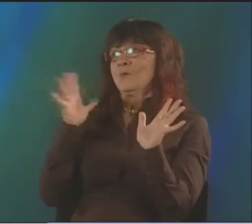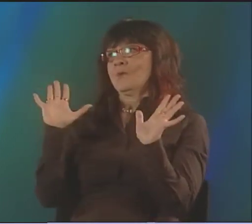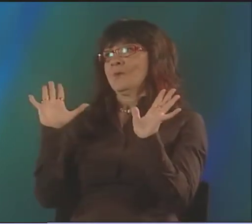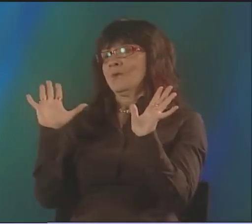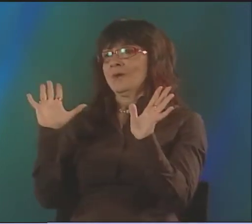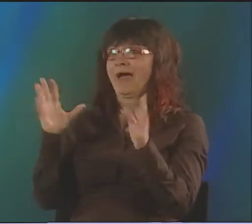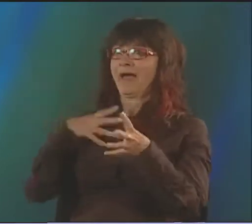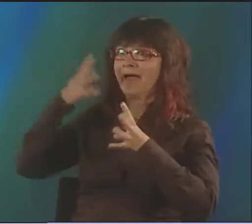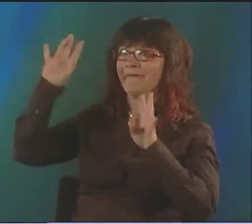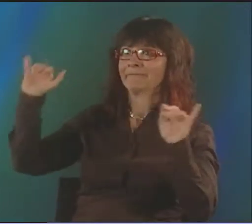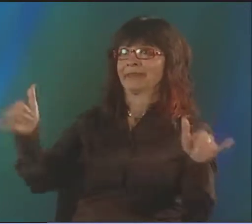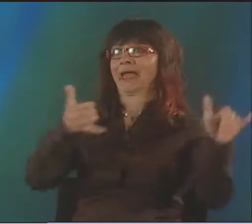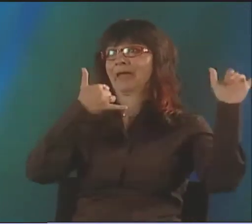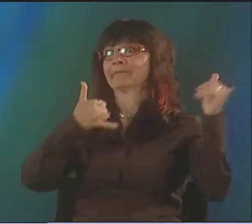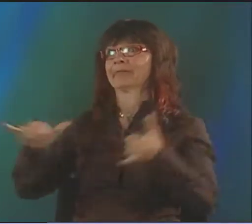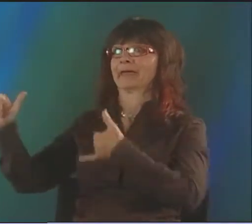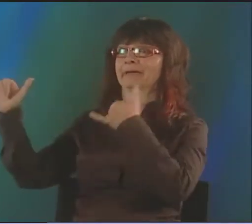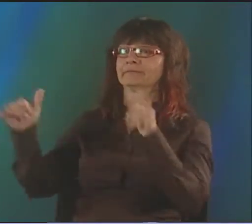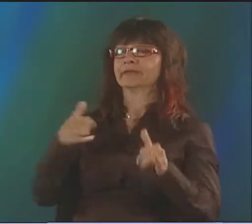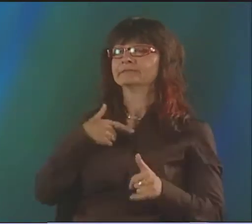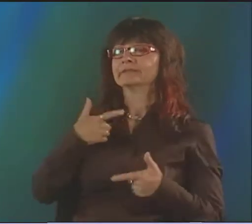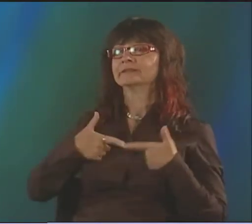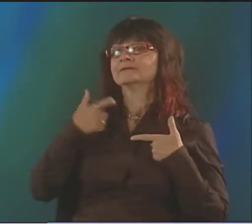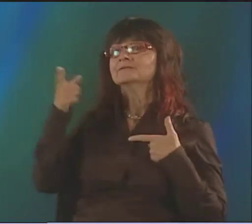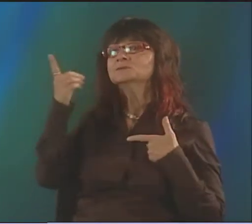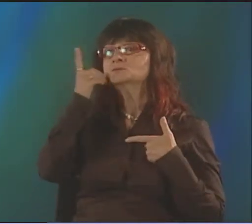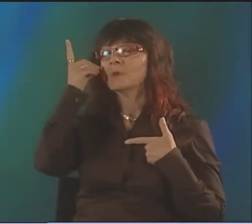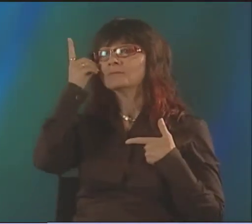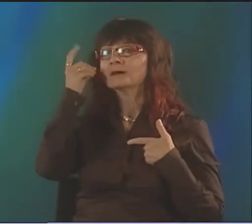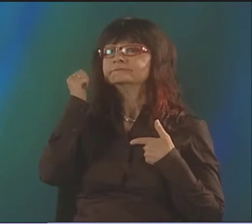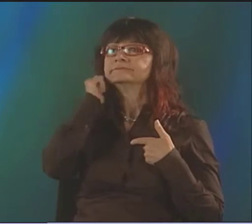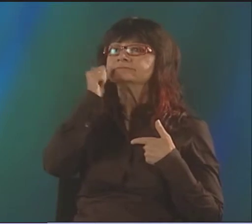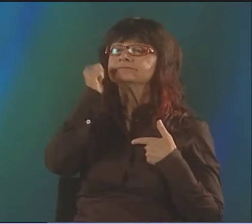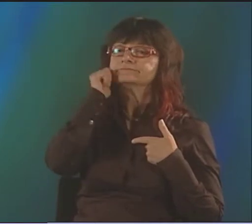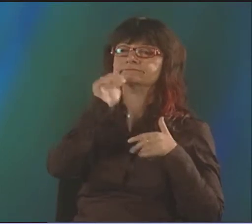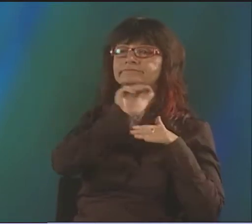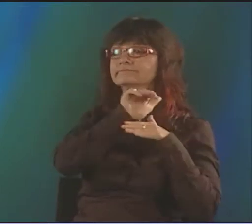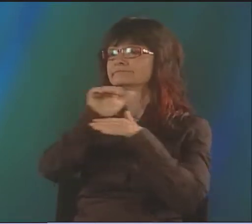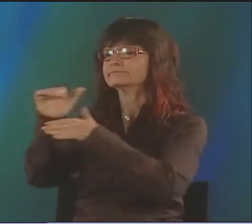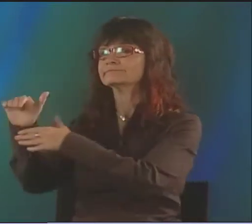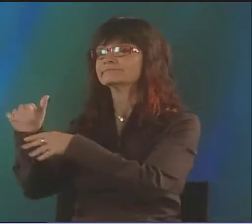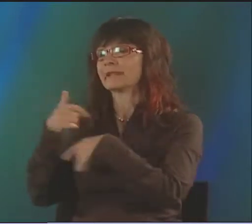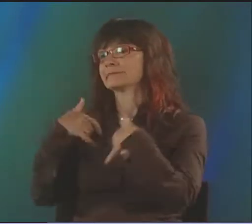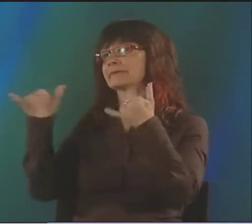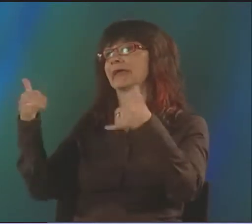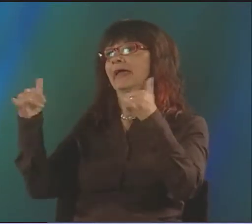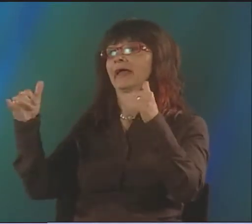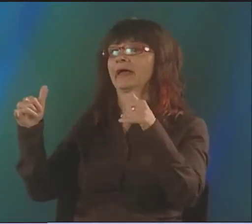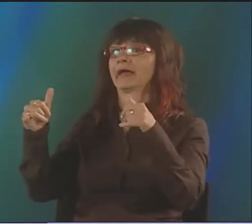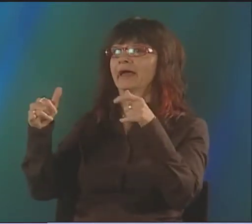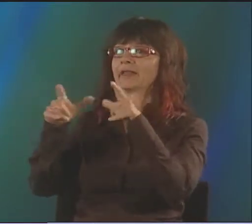BUT WITH SIGN LANGUAGE, I COULD PLAY. BACK IN THE DORM EVERY DAY, EVERY NIGHT,